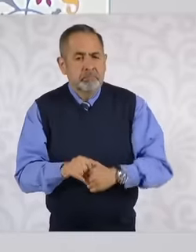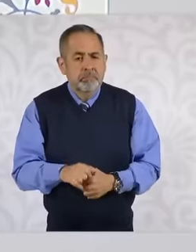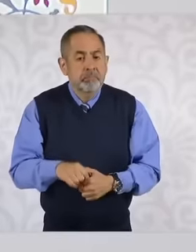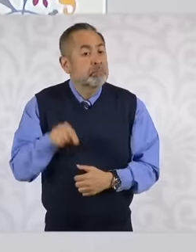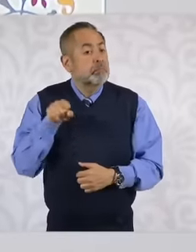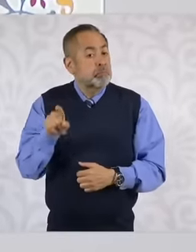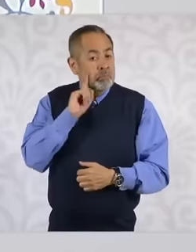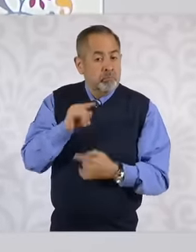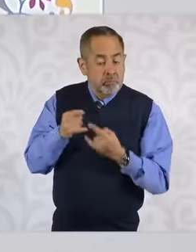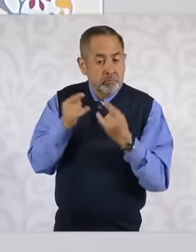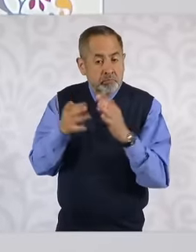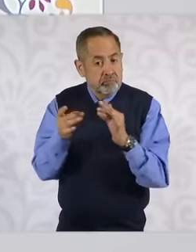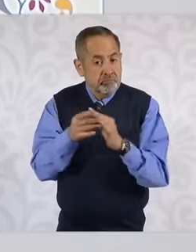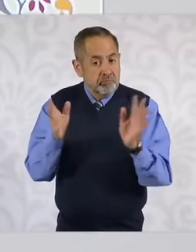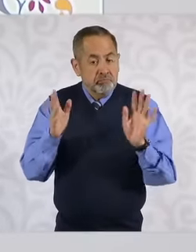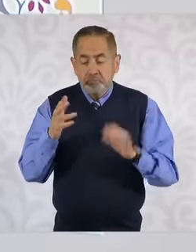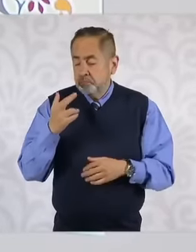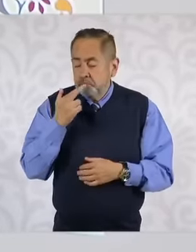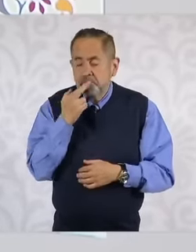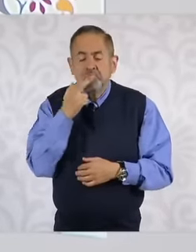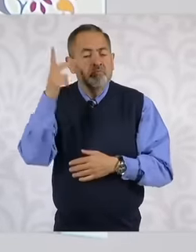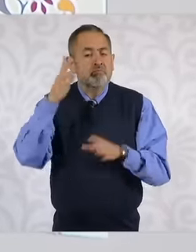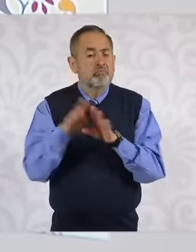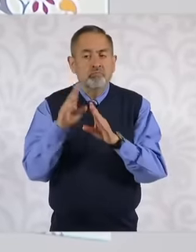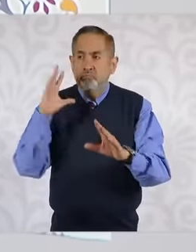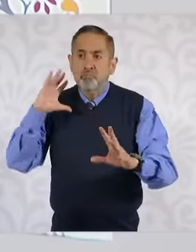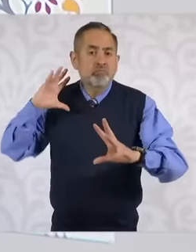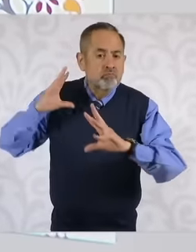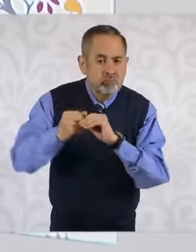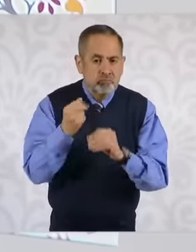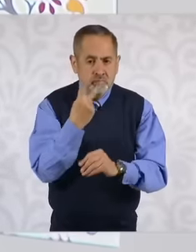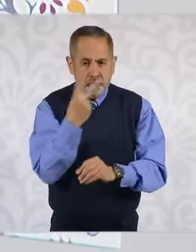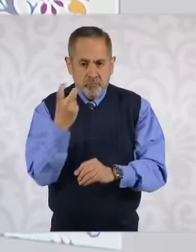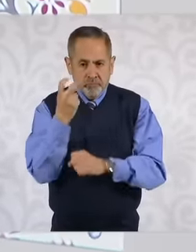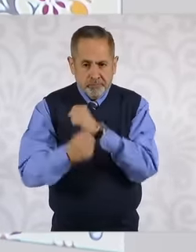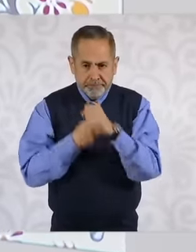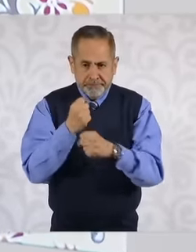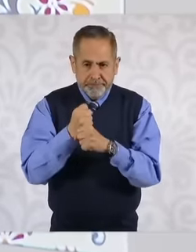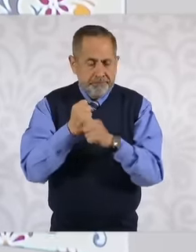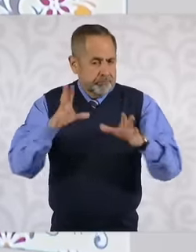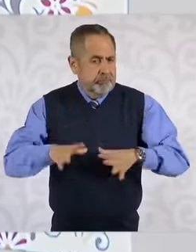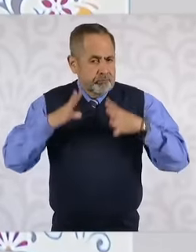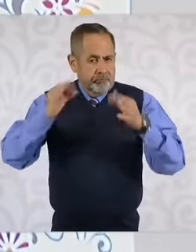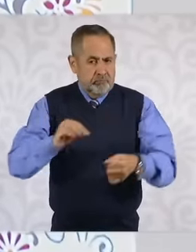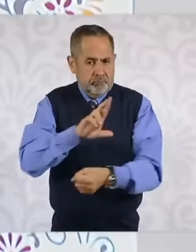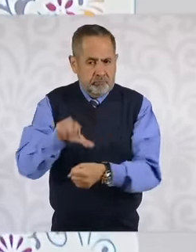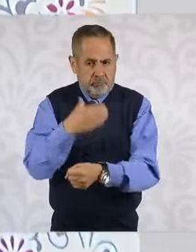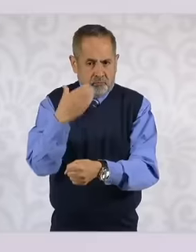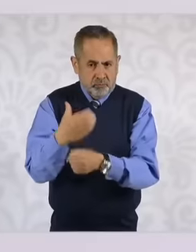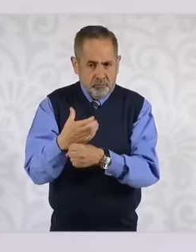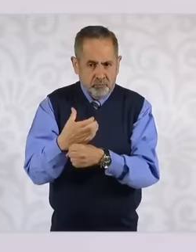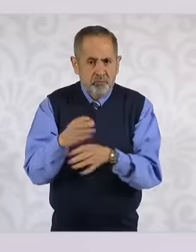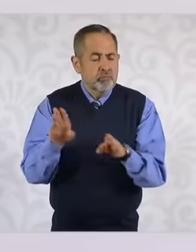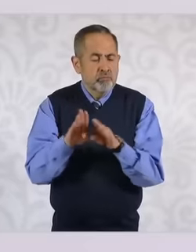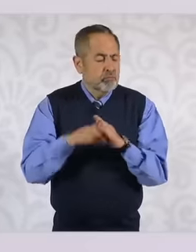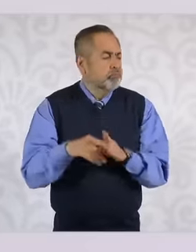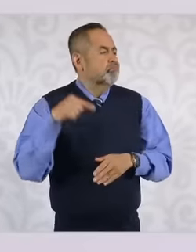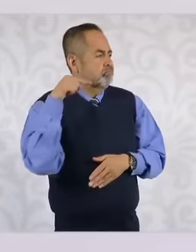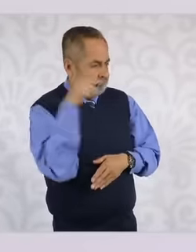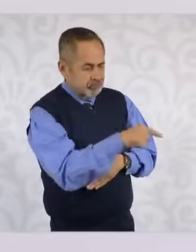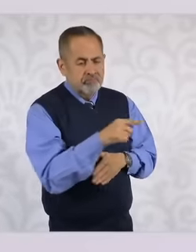way to celebrate the 200 years of the Republic is the constitutional reform where now the judiciary